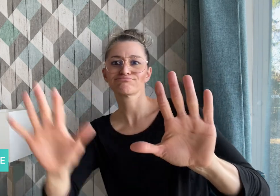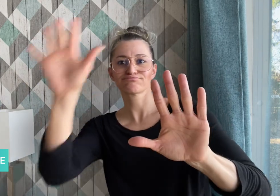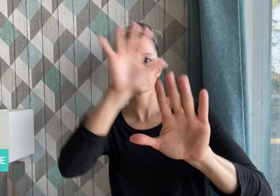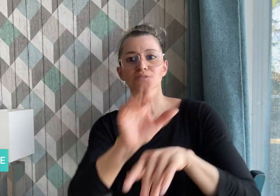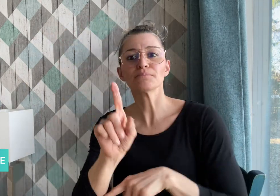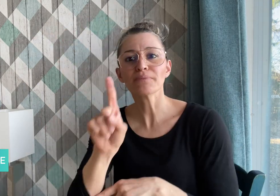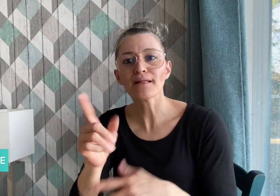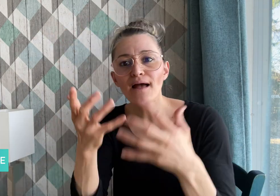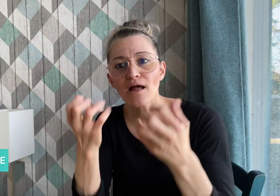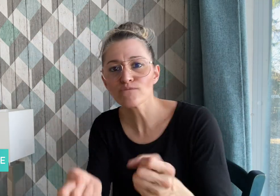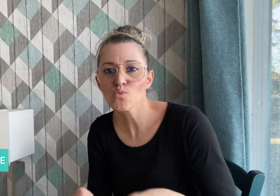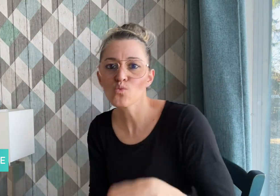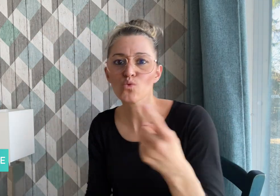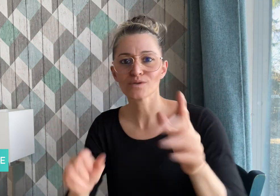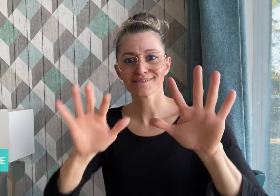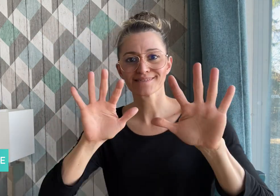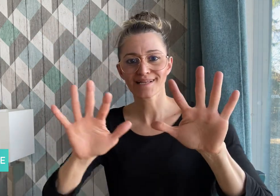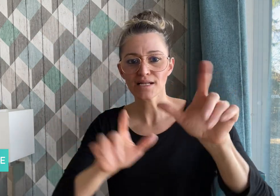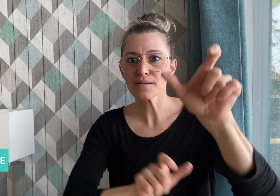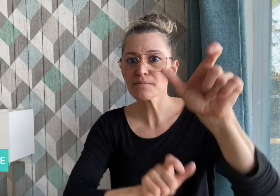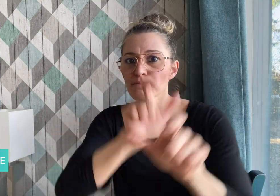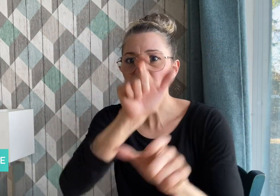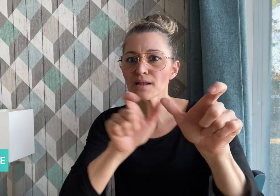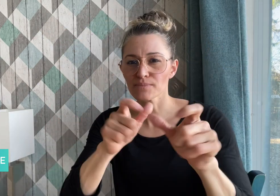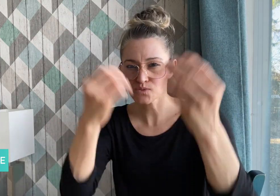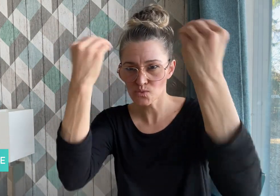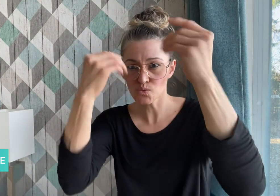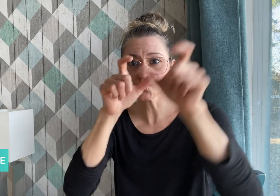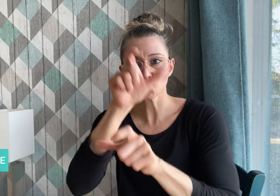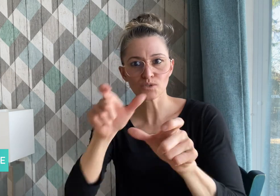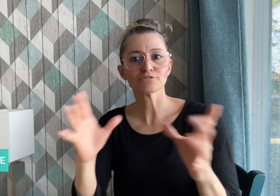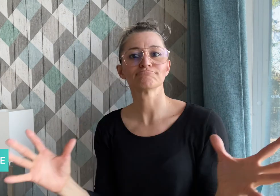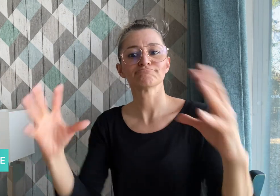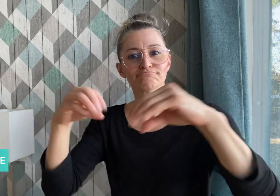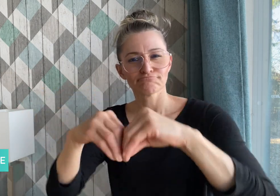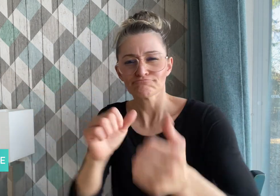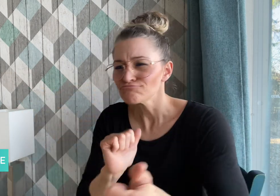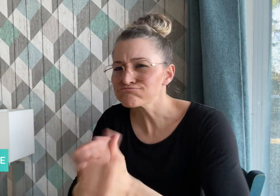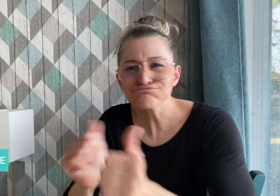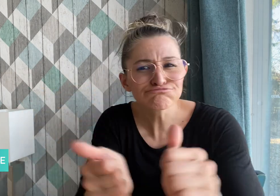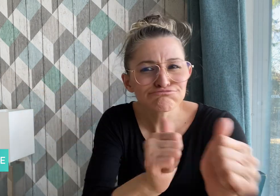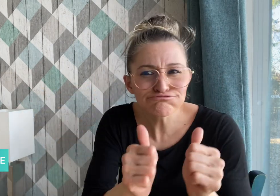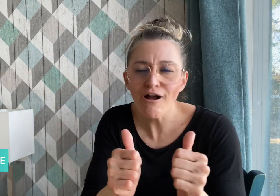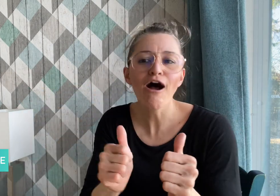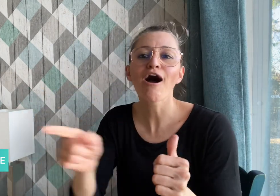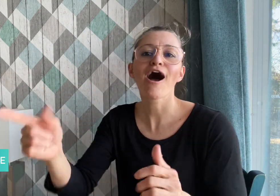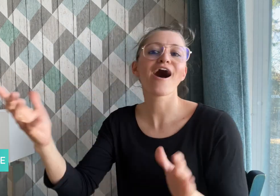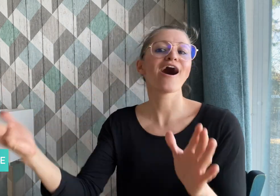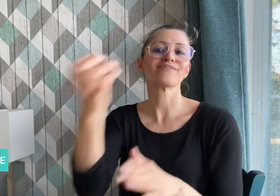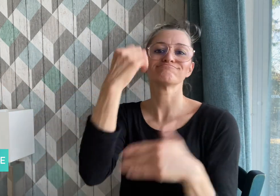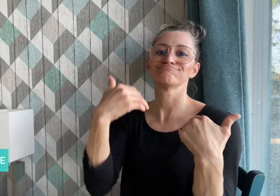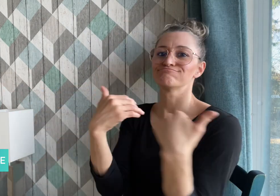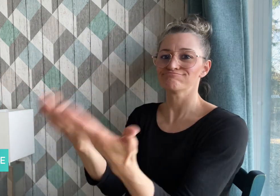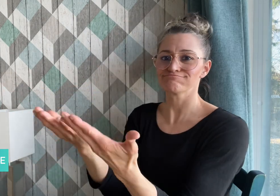the state title. He chose three poems: